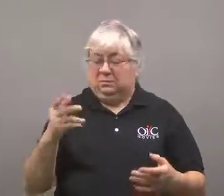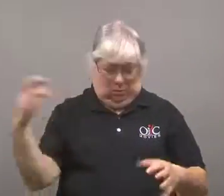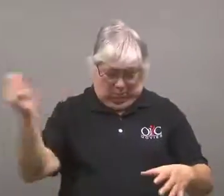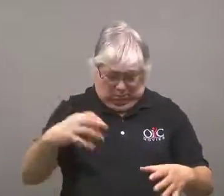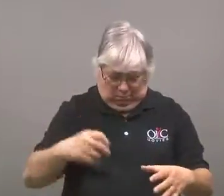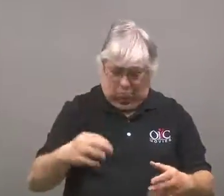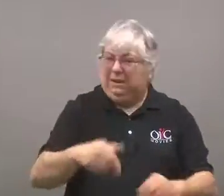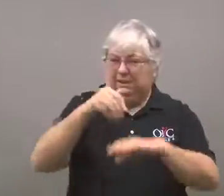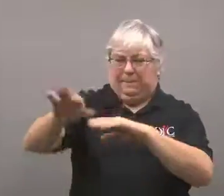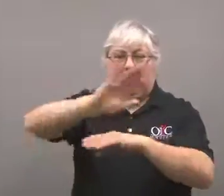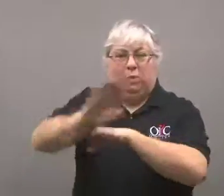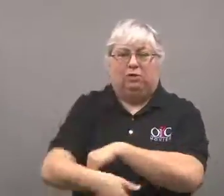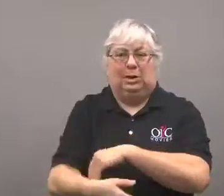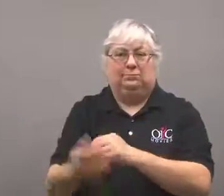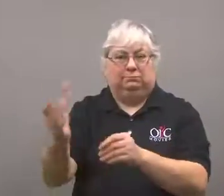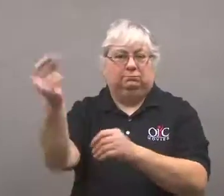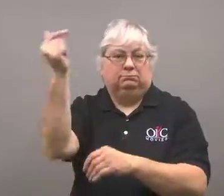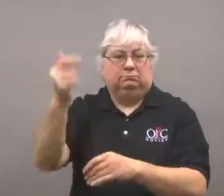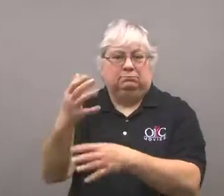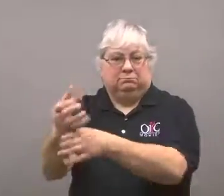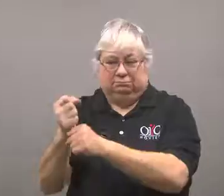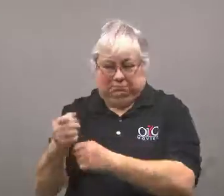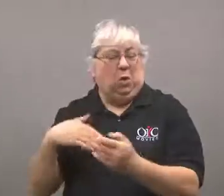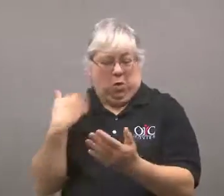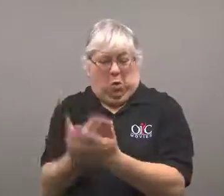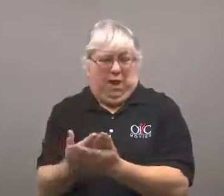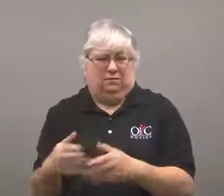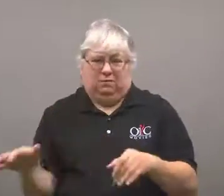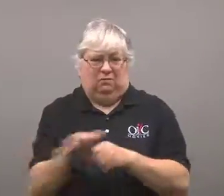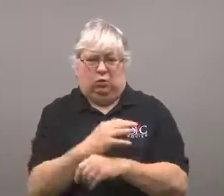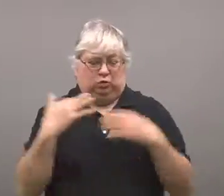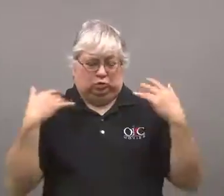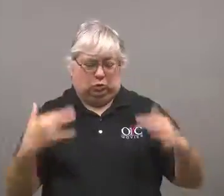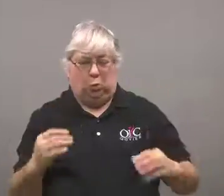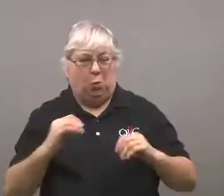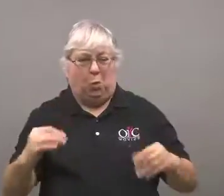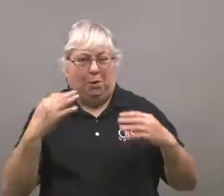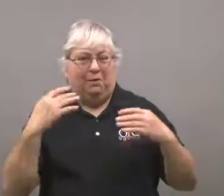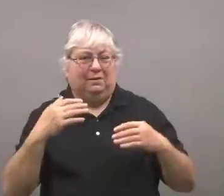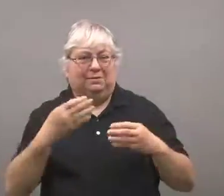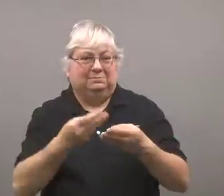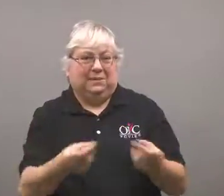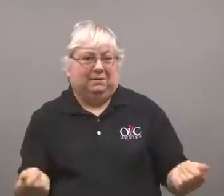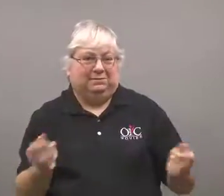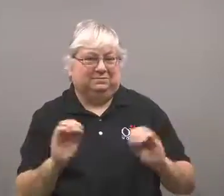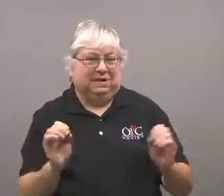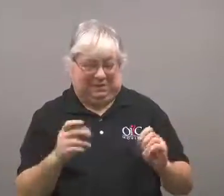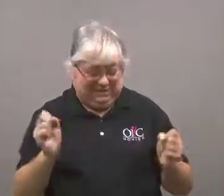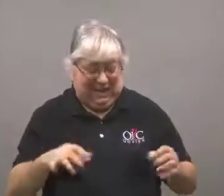Once it's packed, it's shipped overnight, so the recipient gets unmelted snow.